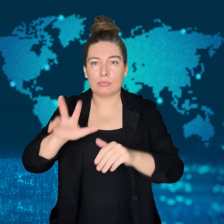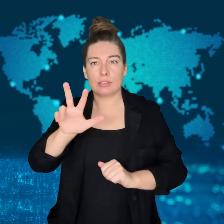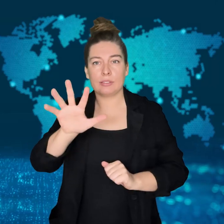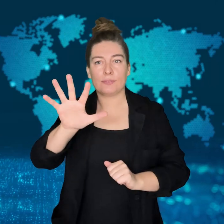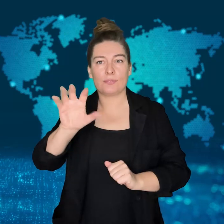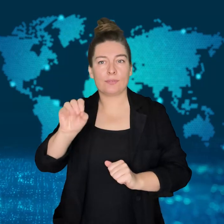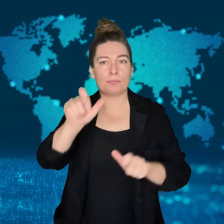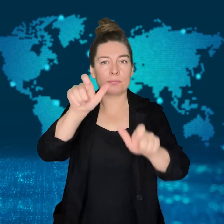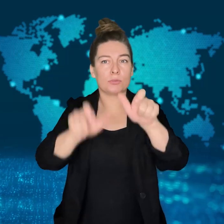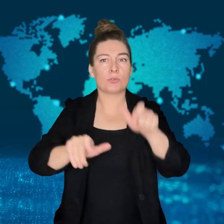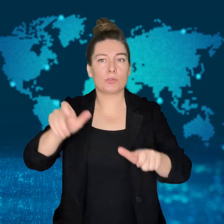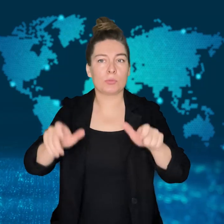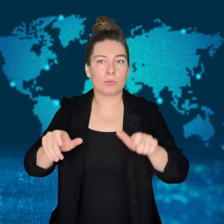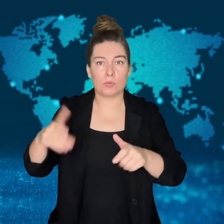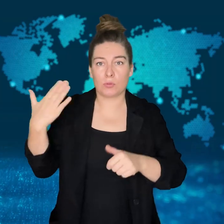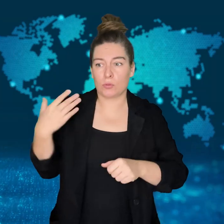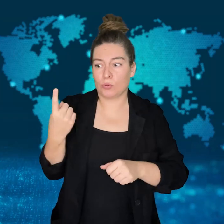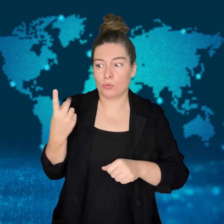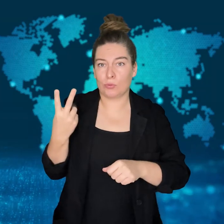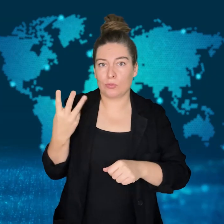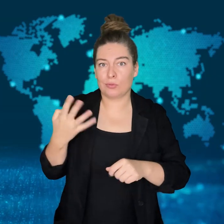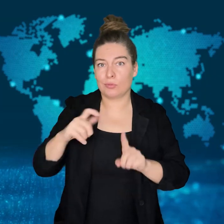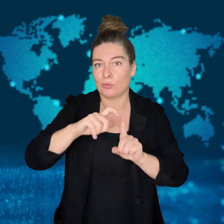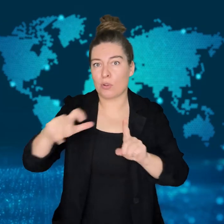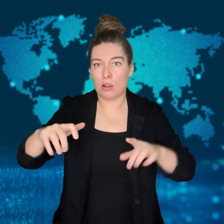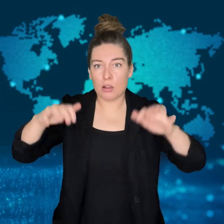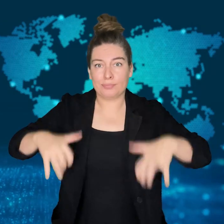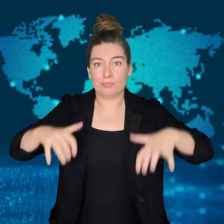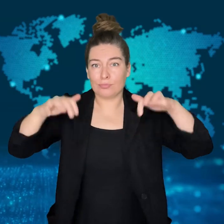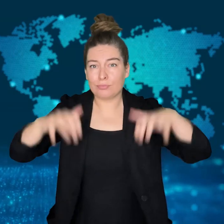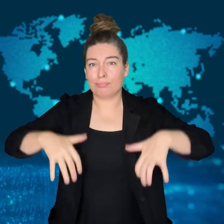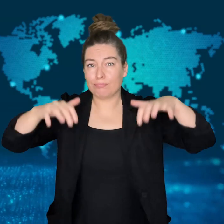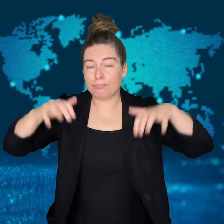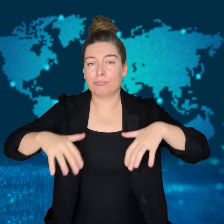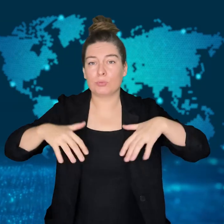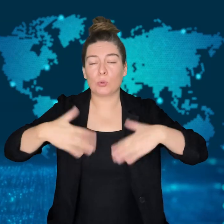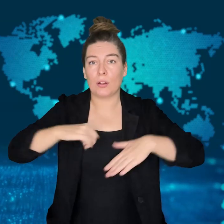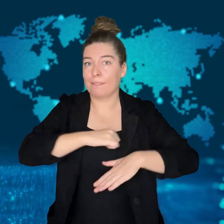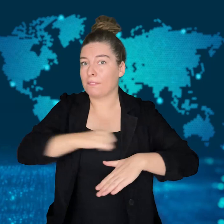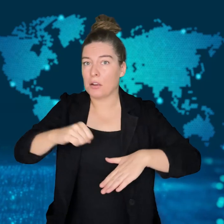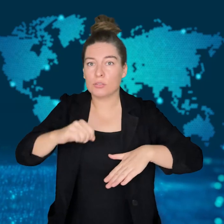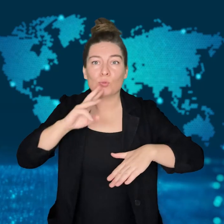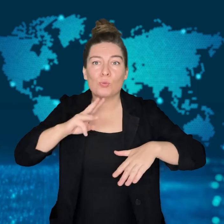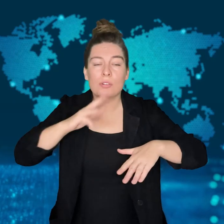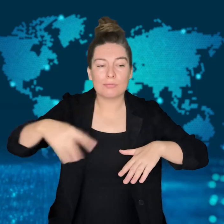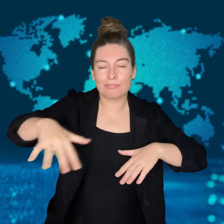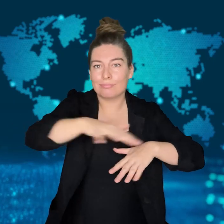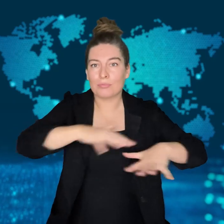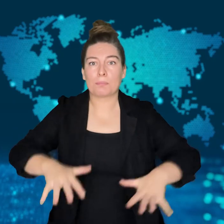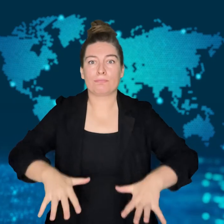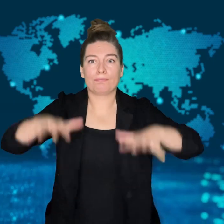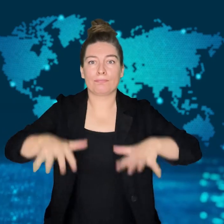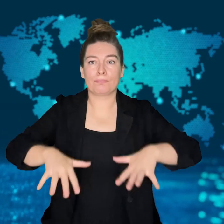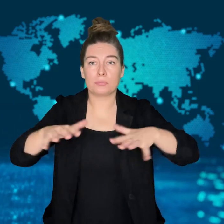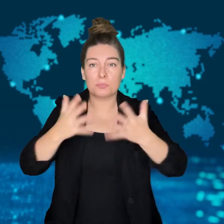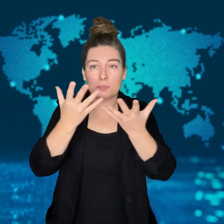killing more than 350 people.